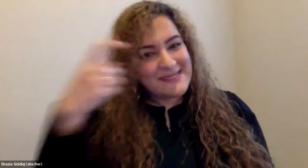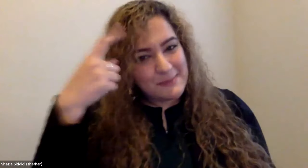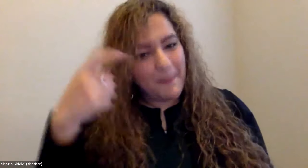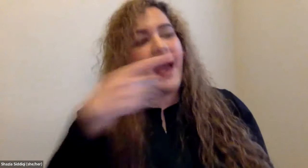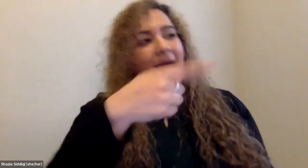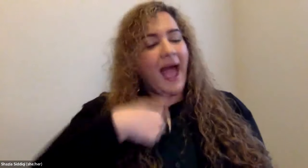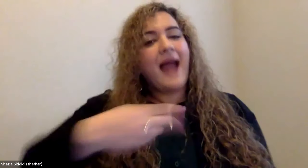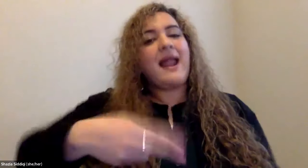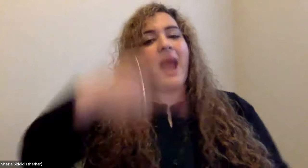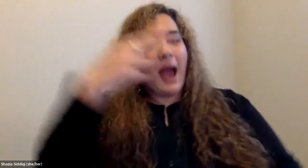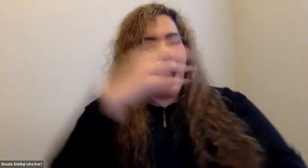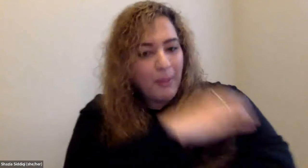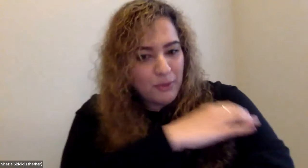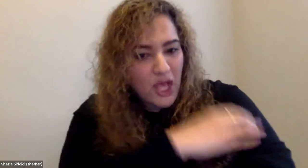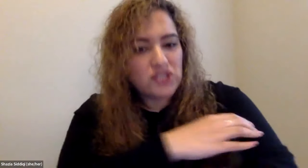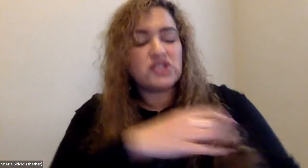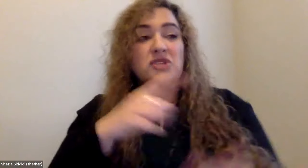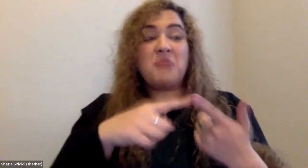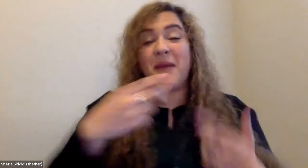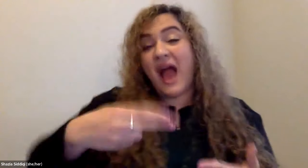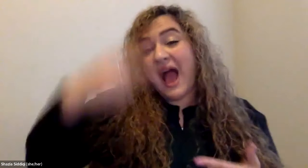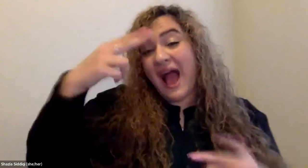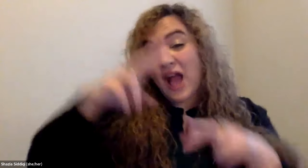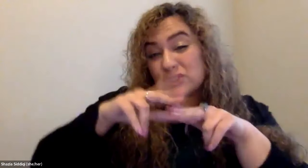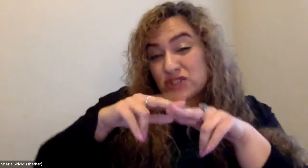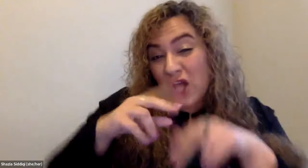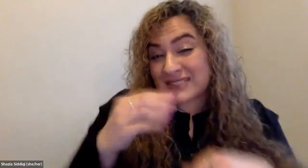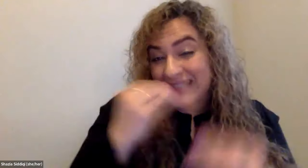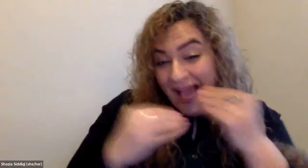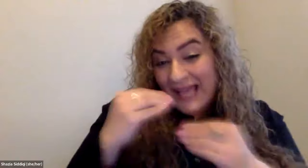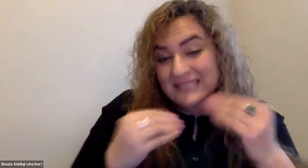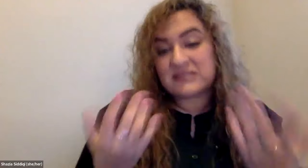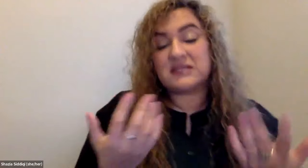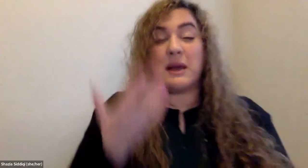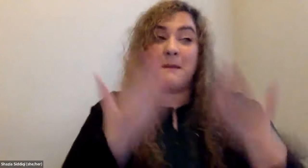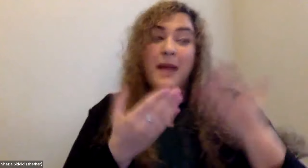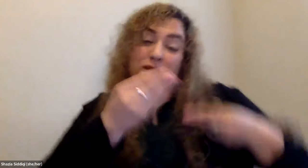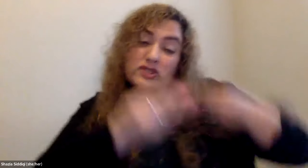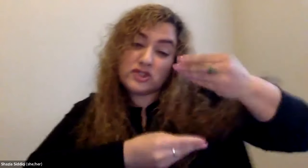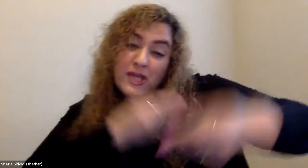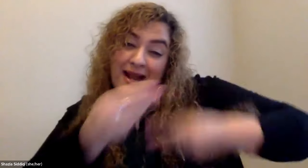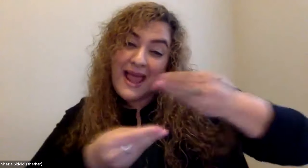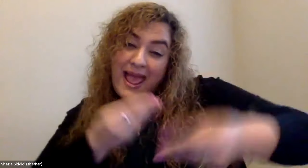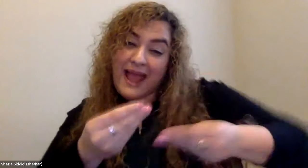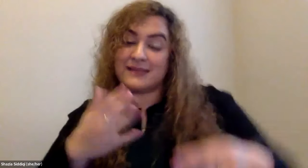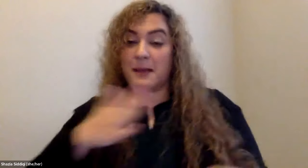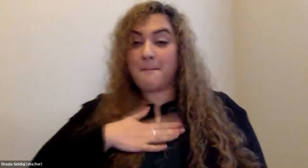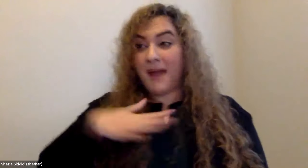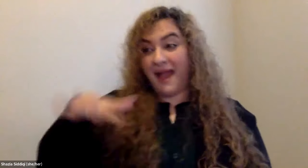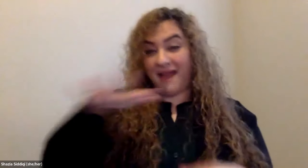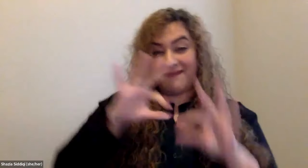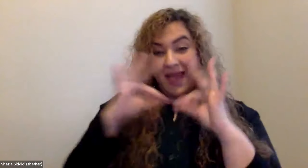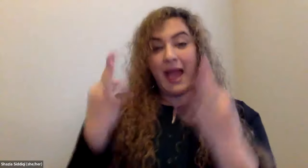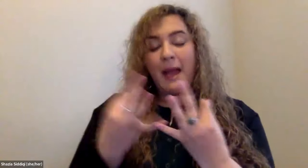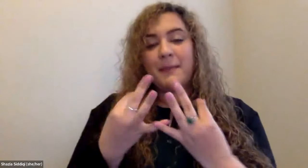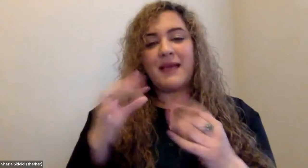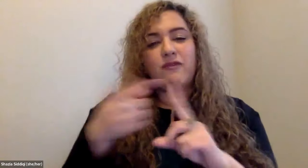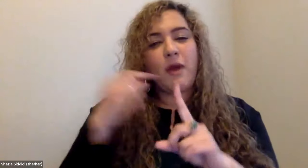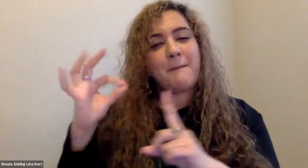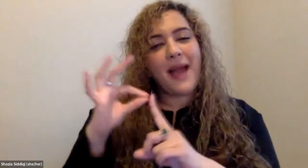Cristine Saunders: And nobody really knew exactly what was going on with a heart attack, but probably because he had high blood pressure could have been a high salt diet.